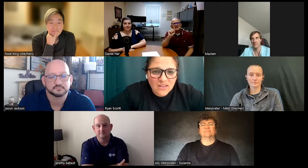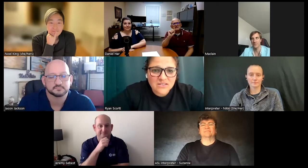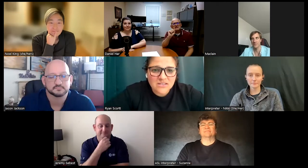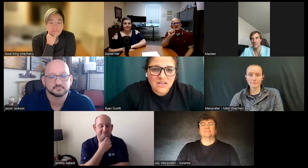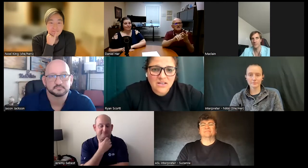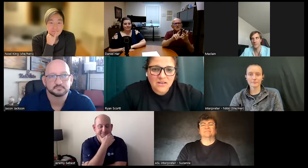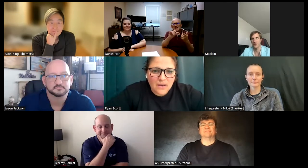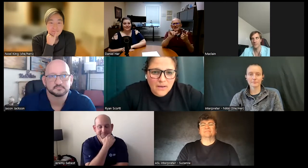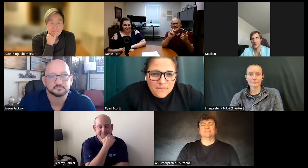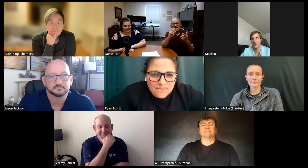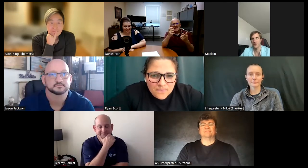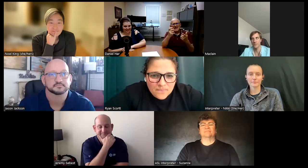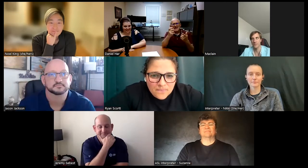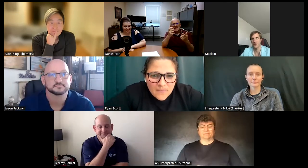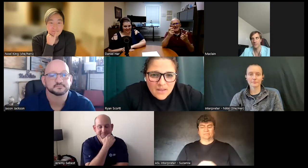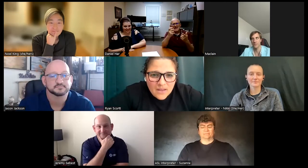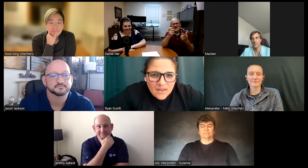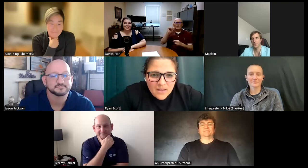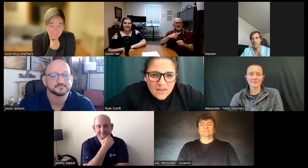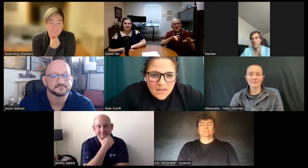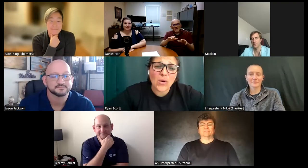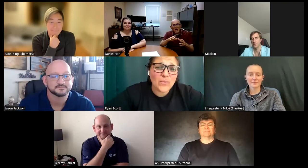um links I mean we're going all the way